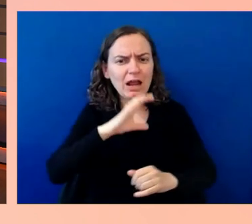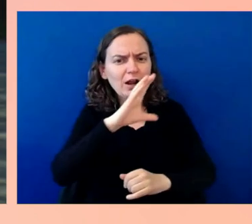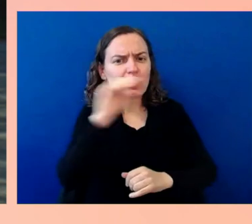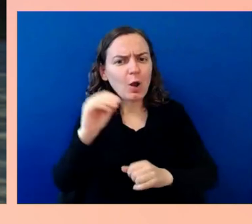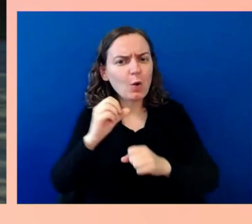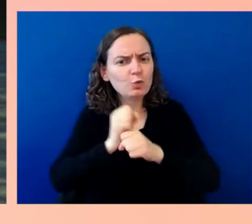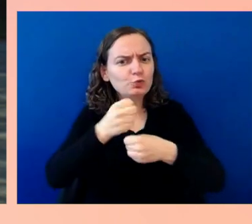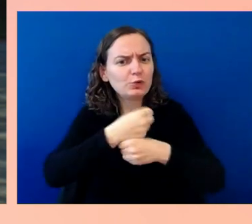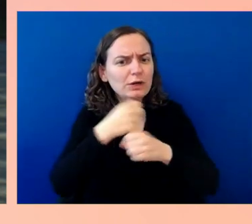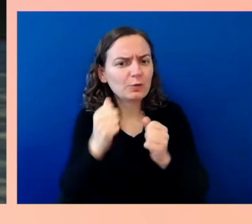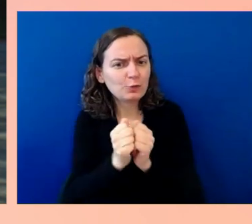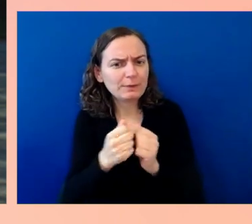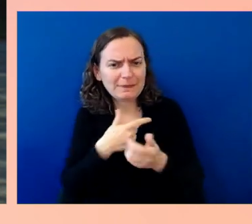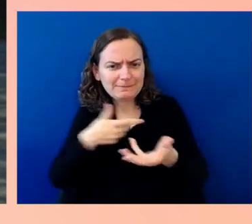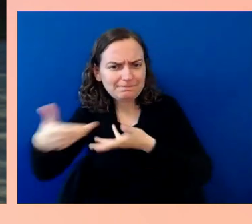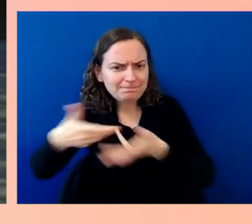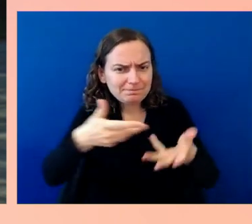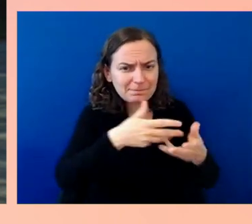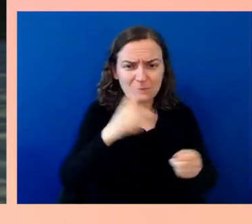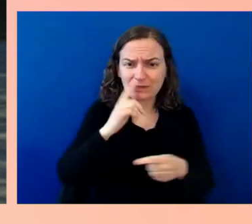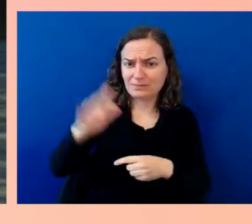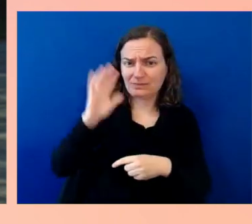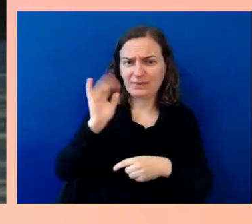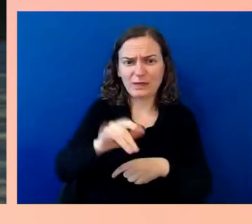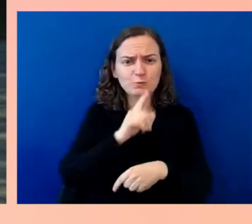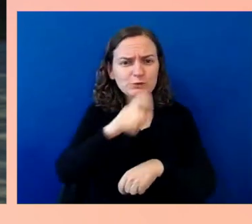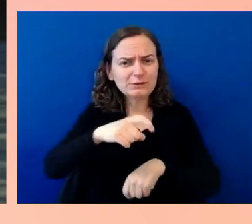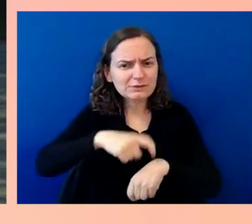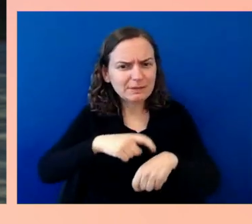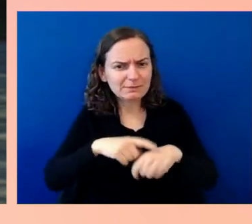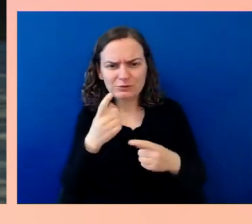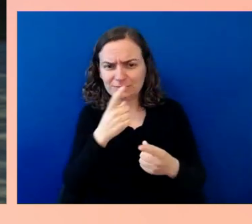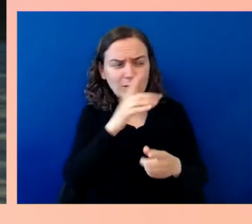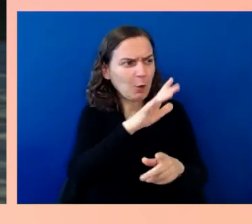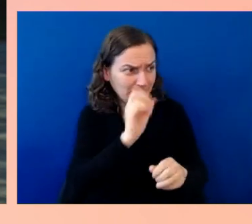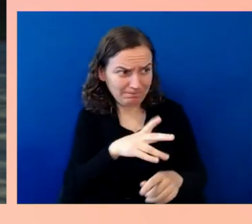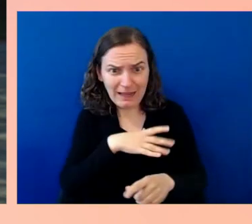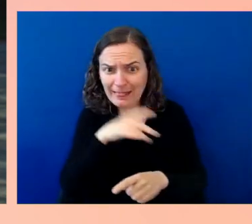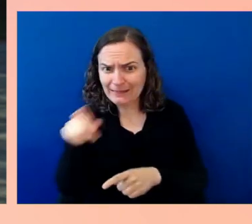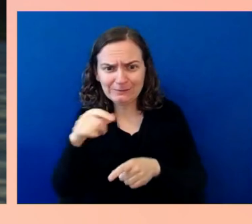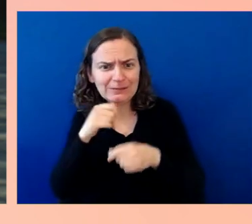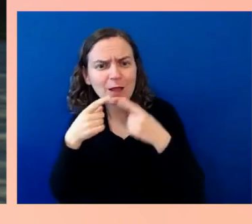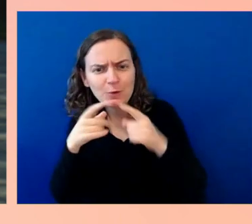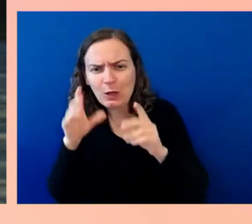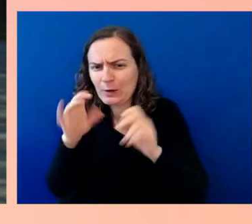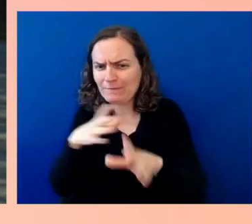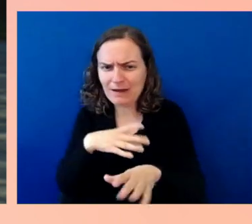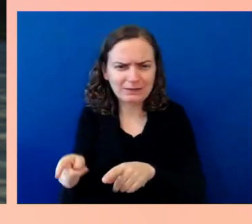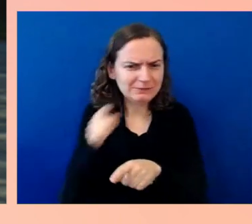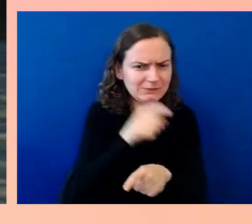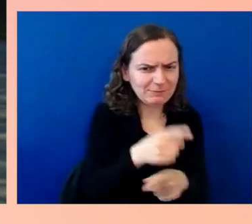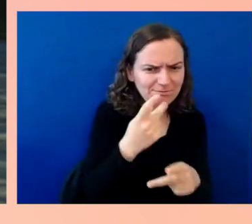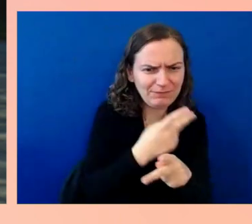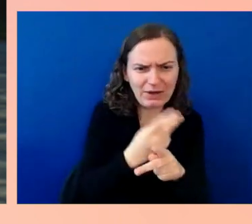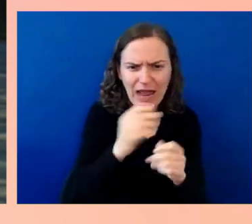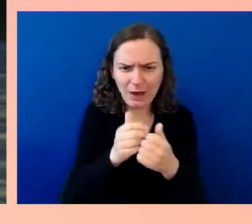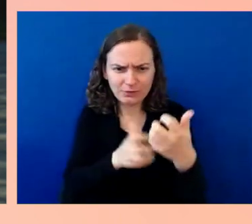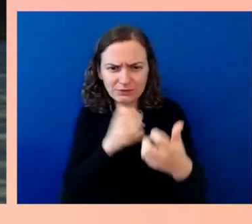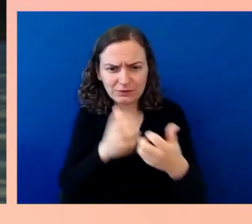"This machine will not fly at you. You're going to have a confidence monitor right near you, your entire script on that, a second monitor,"